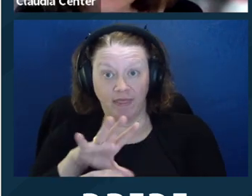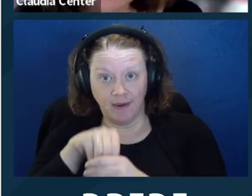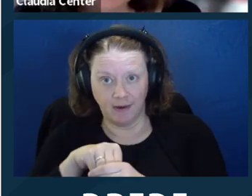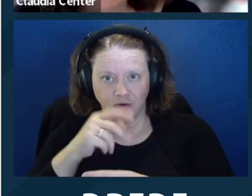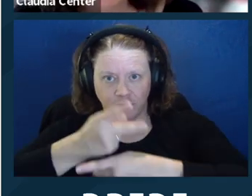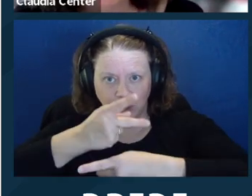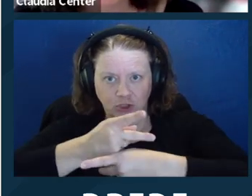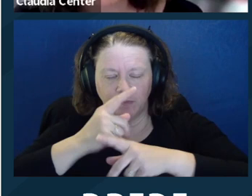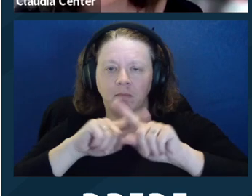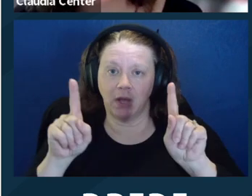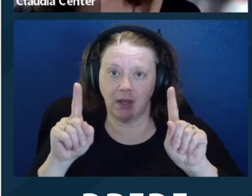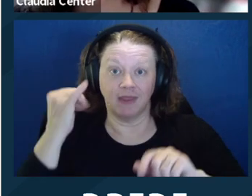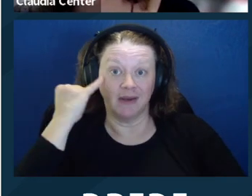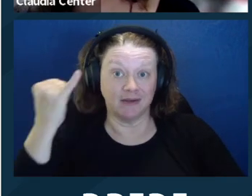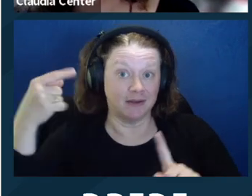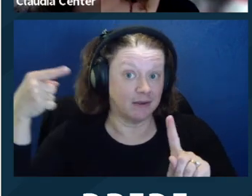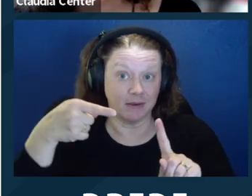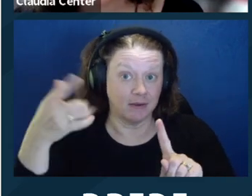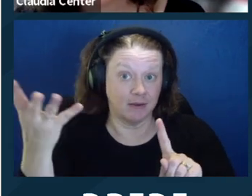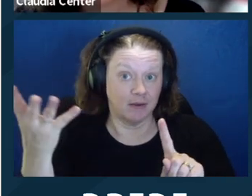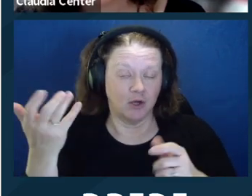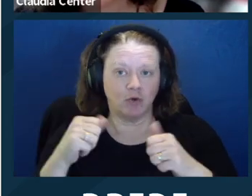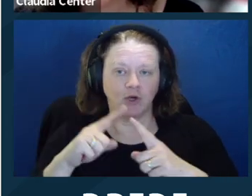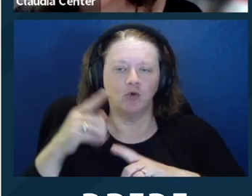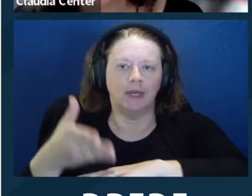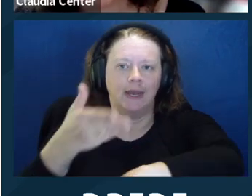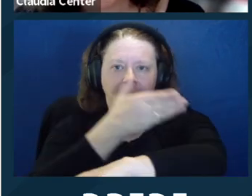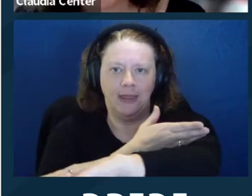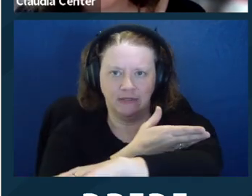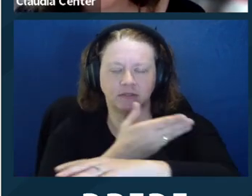that you would use supported decisionmaking within a conservatorship, but I think the